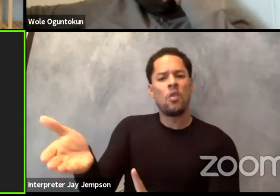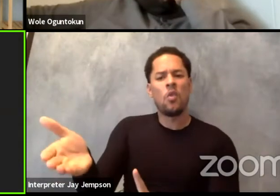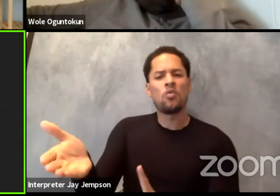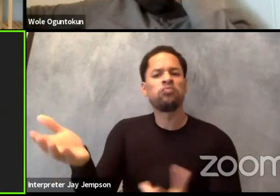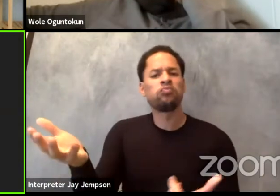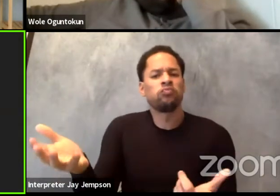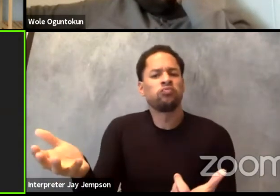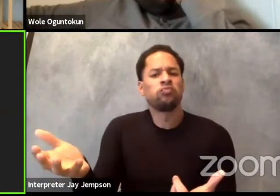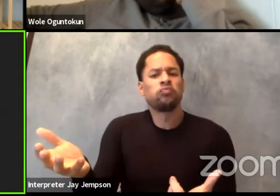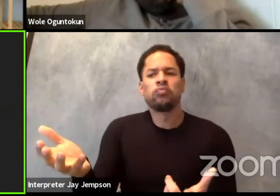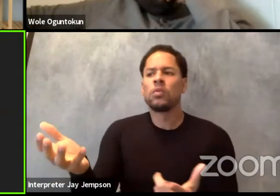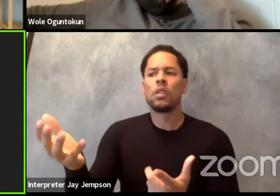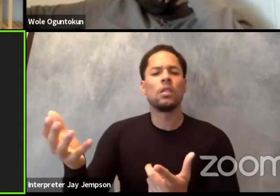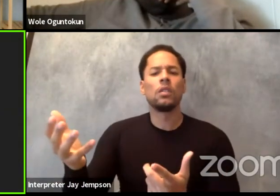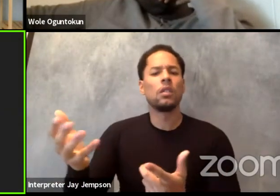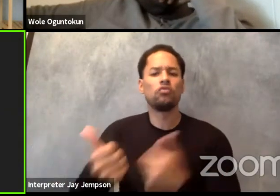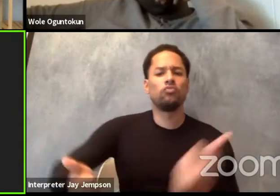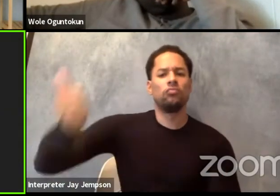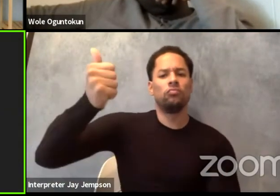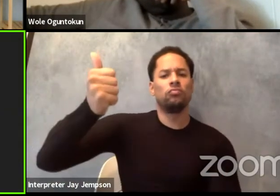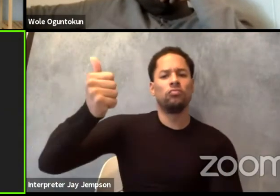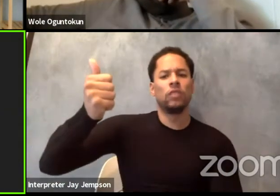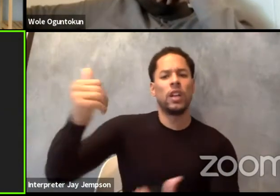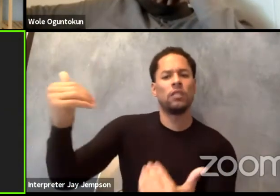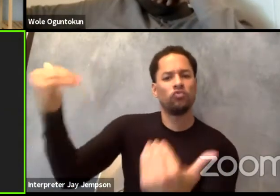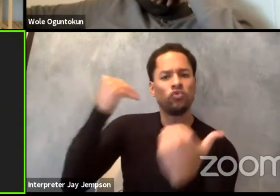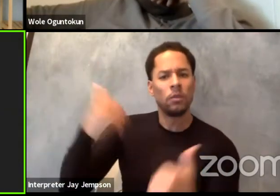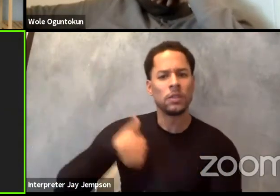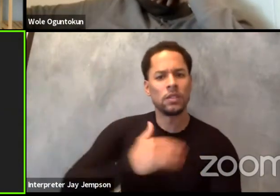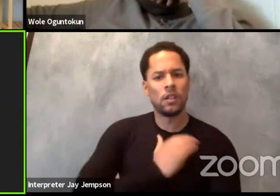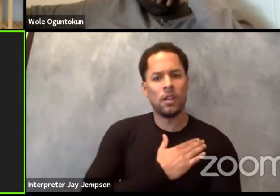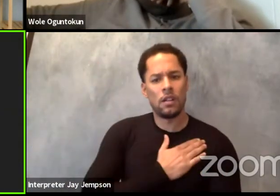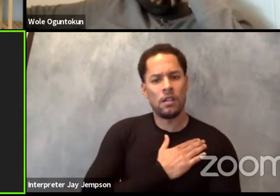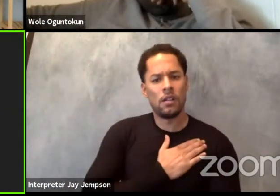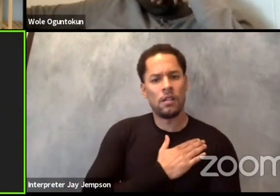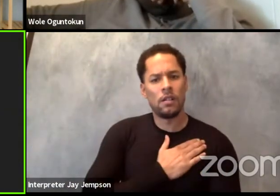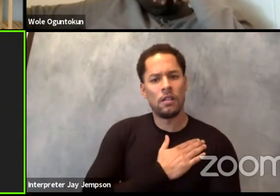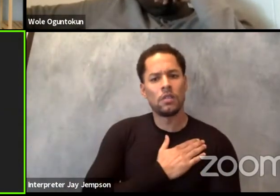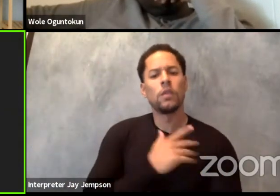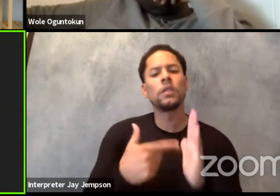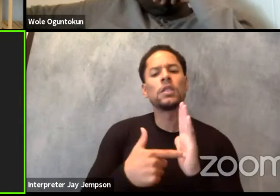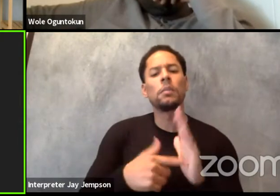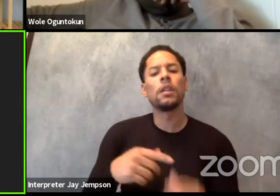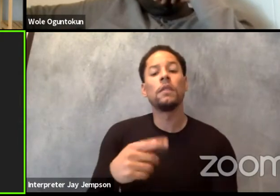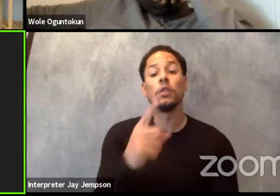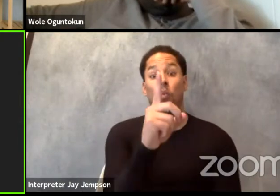I find it very alarming when there is one man as the dramaturge of a theater,